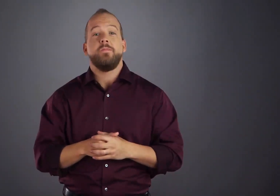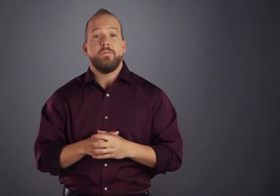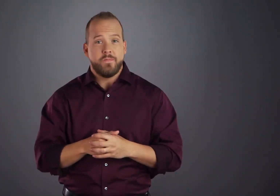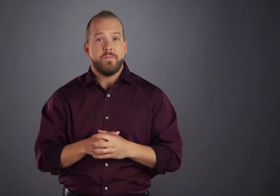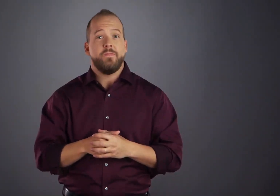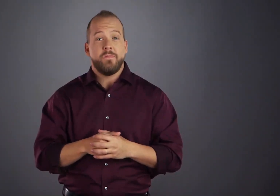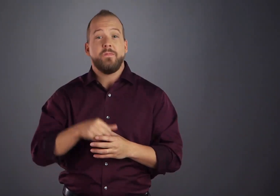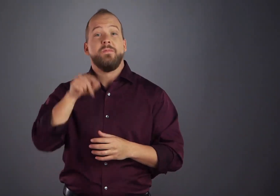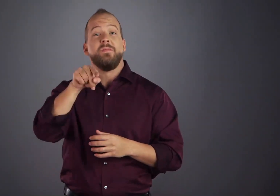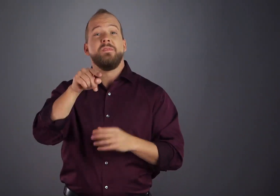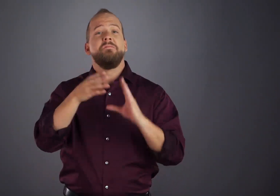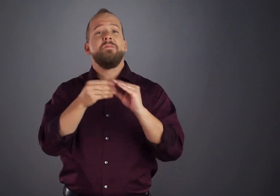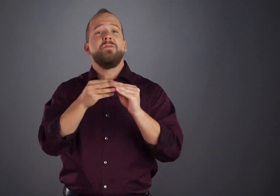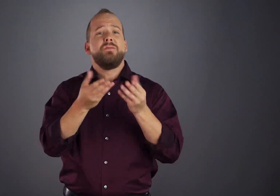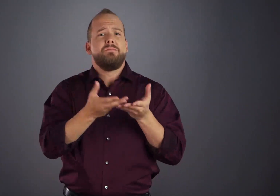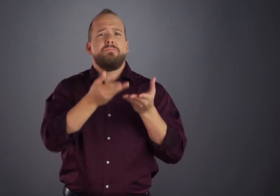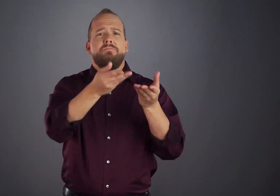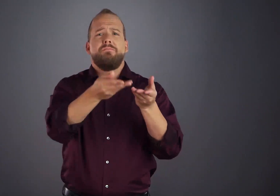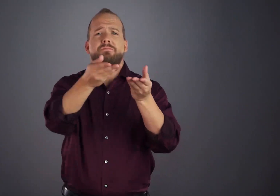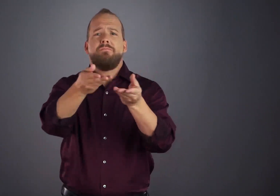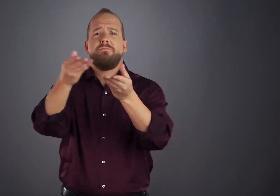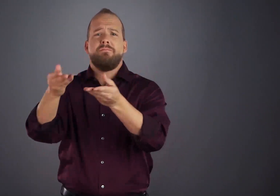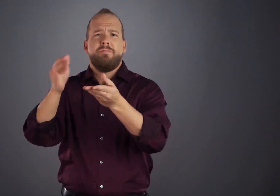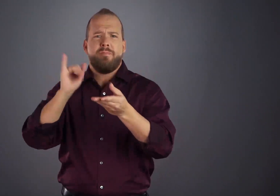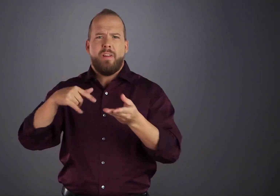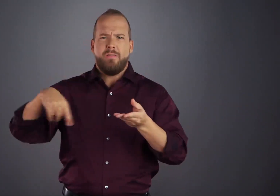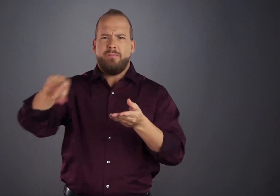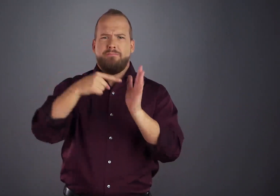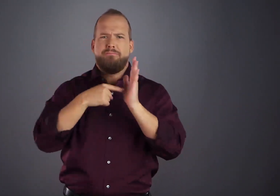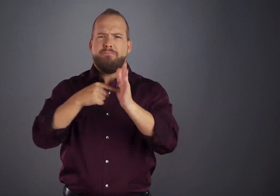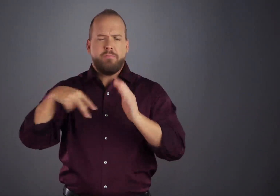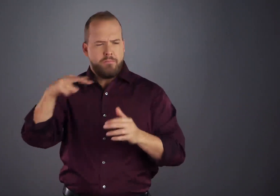As the message of recovery has reached larger numbers of people,